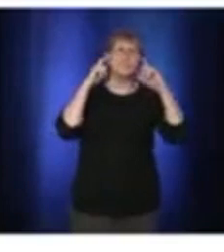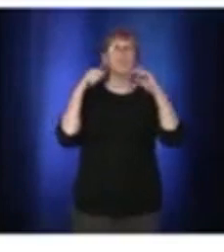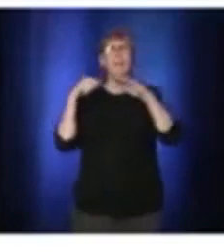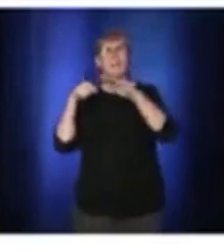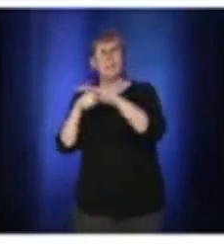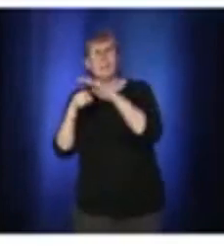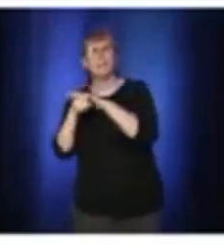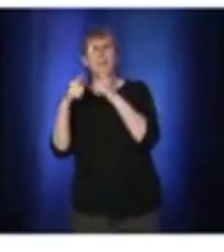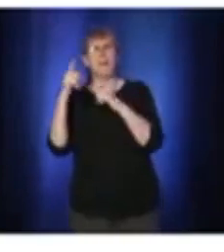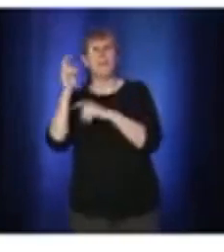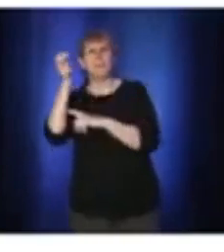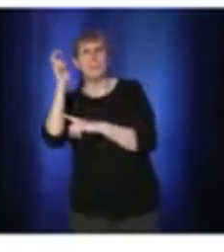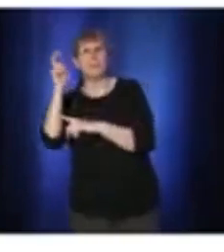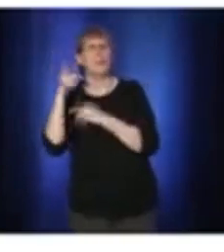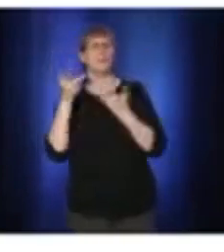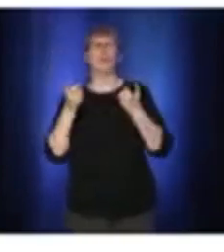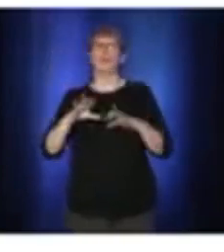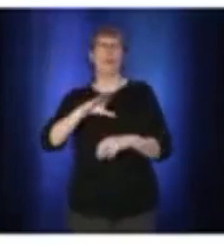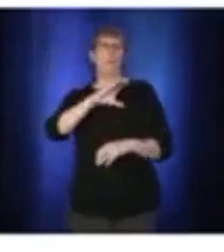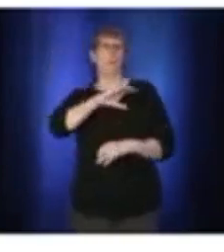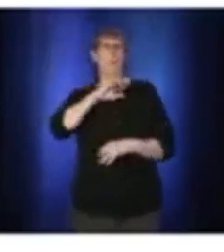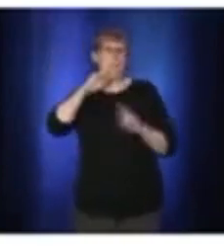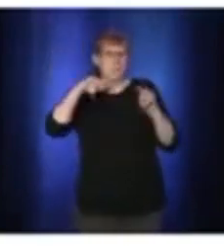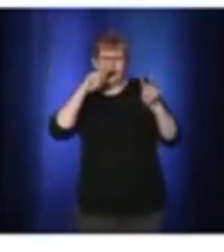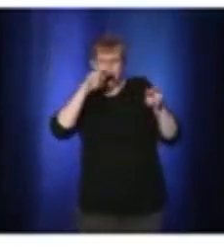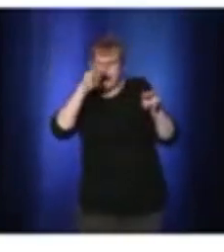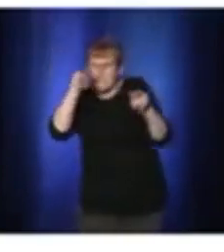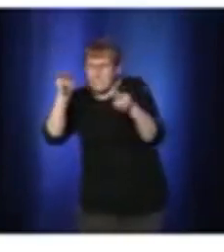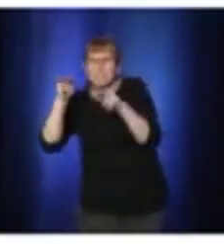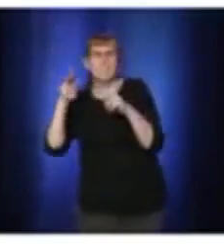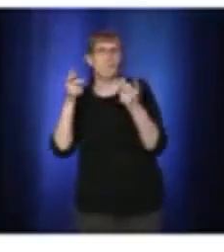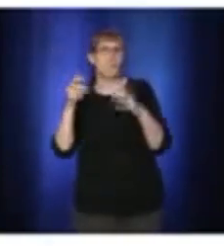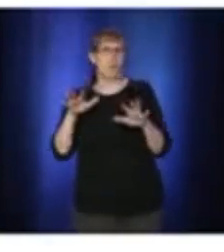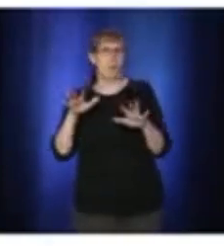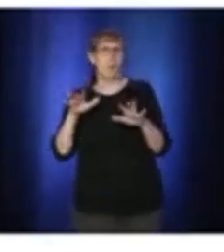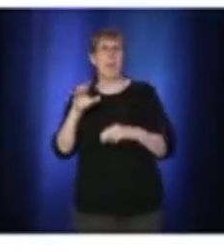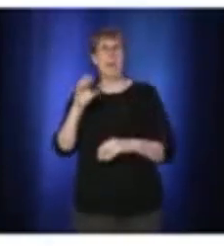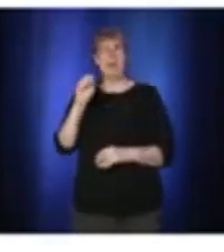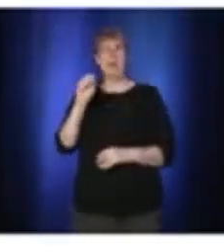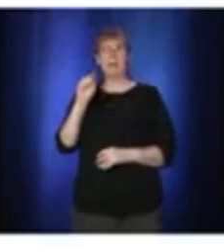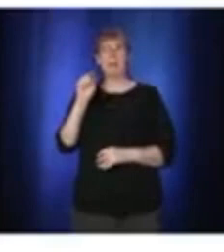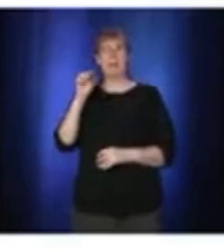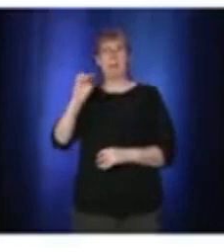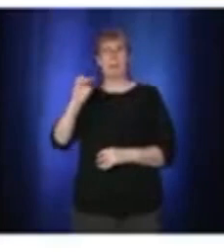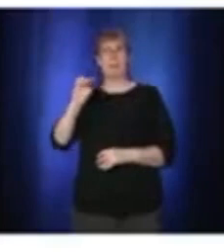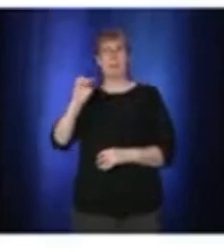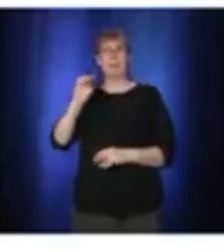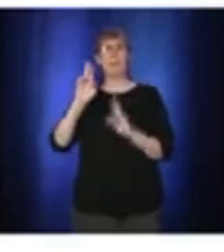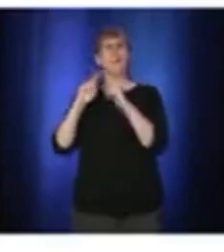stops to police this new rule. The STM union says they don't want to have their